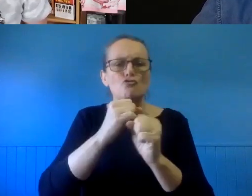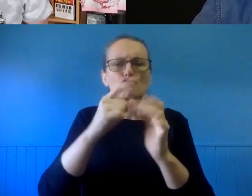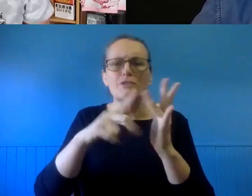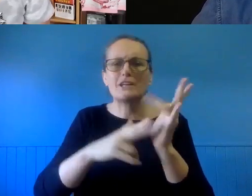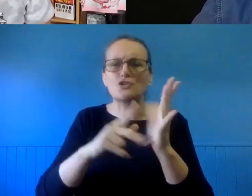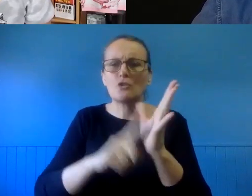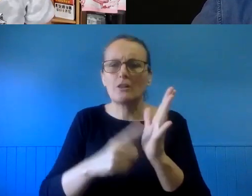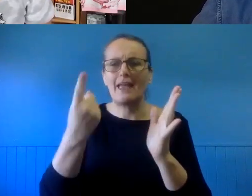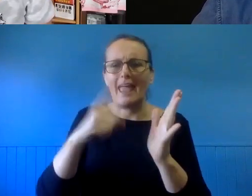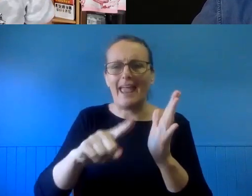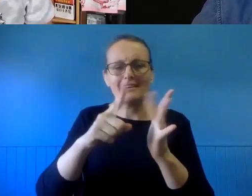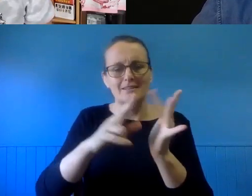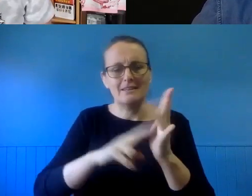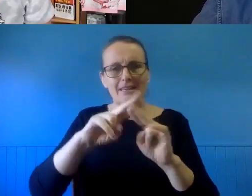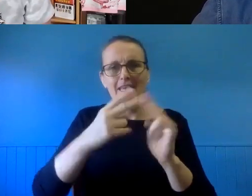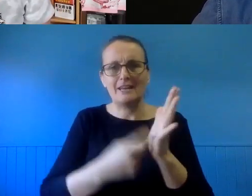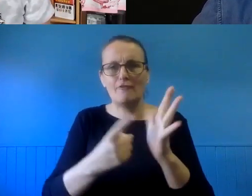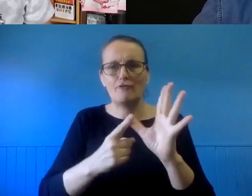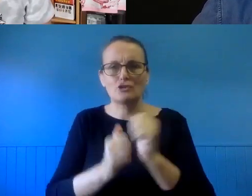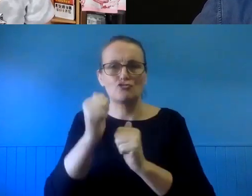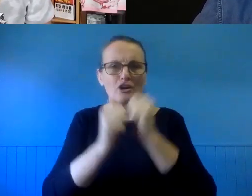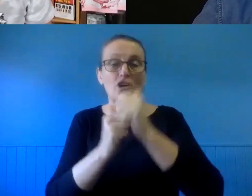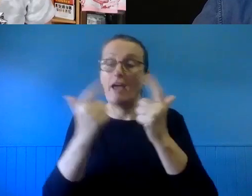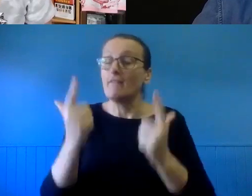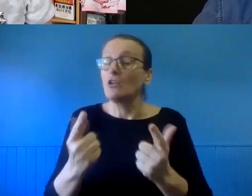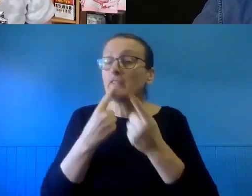range of information on their website as well. If you go to